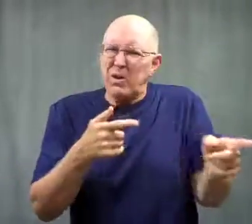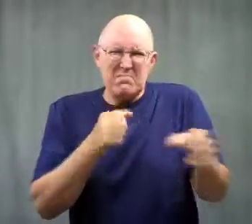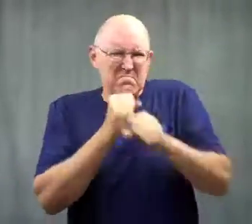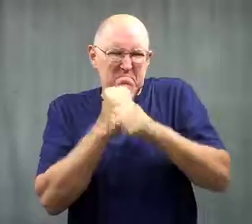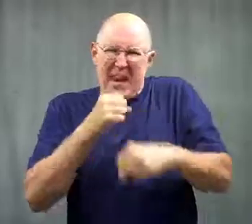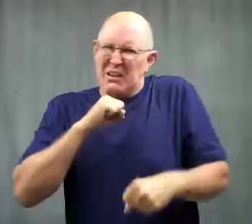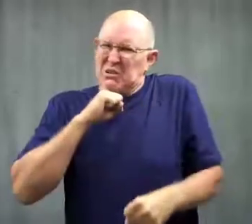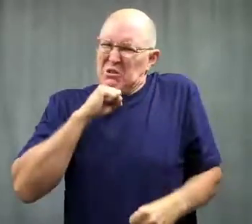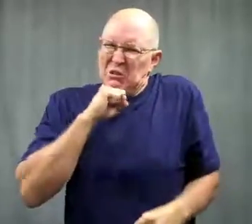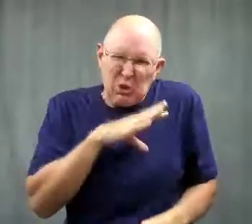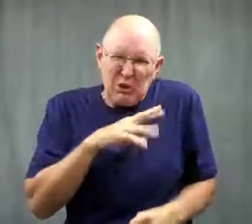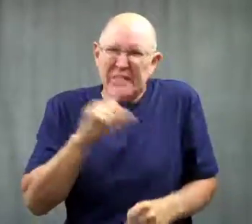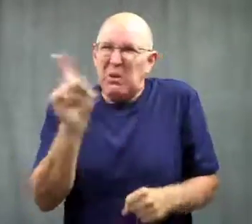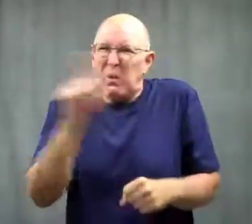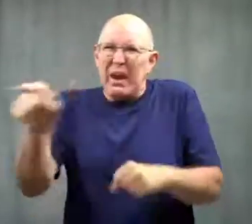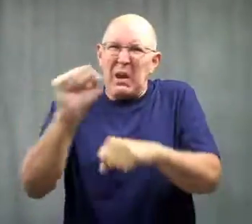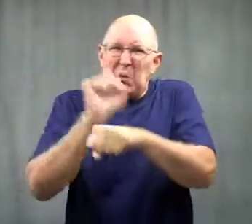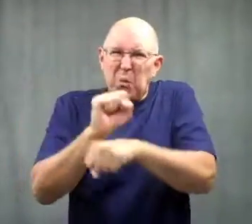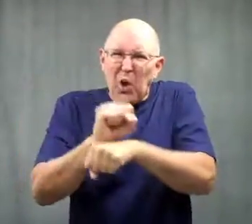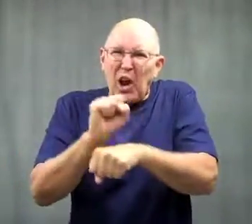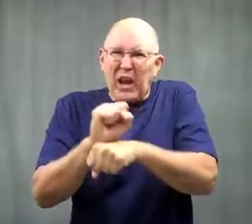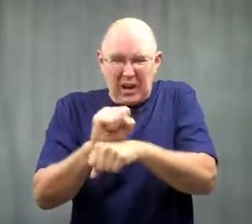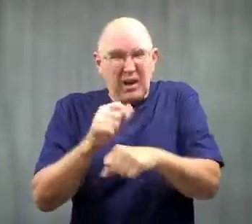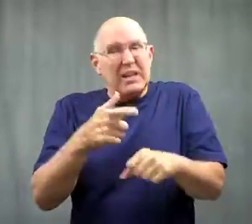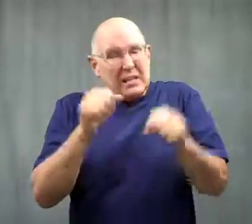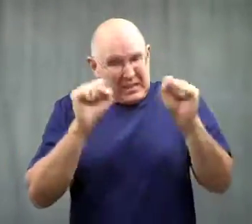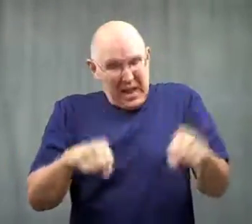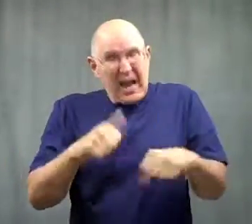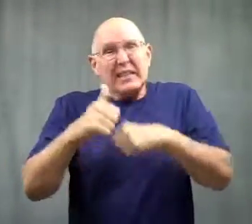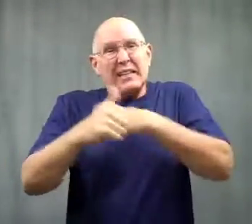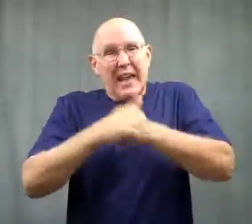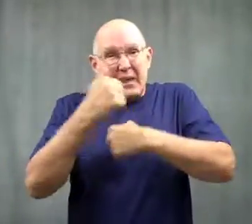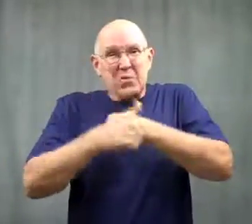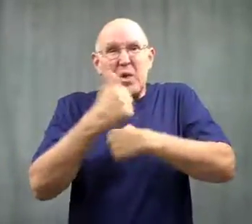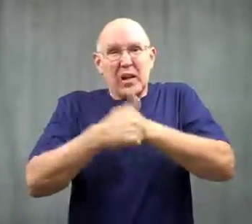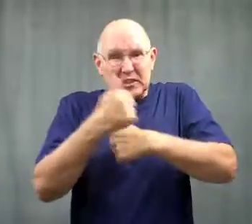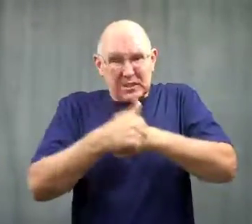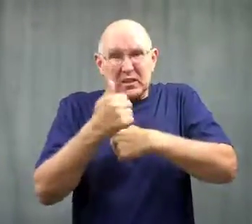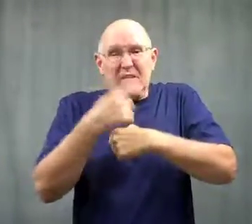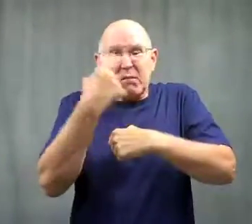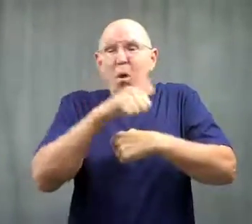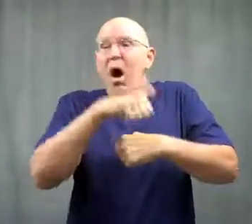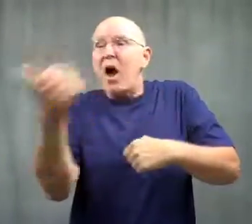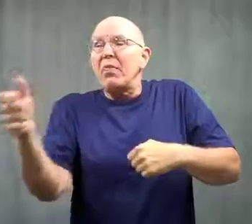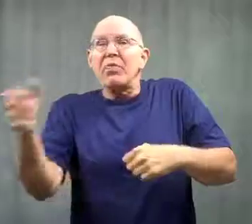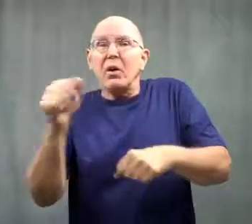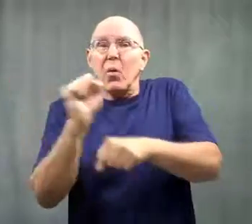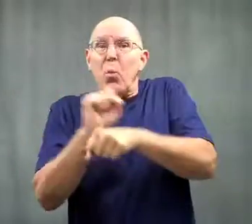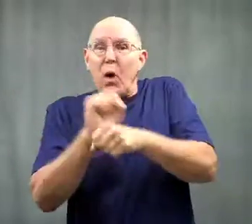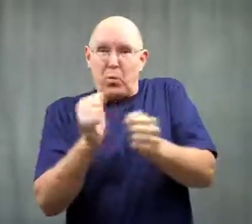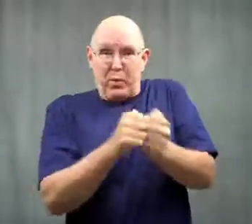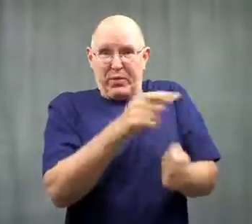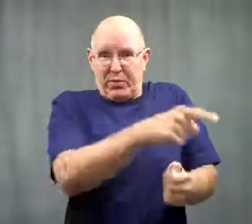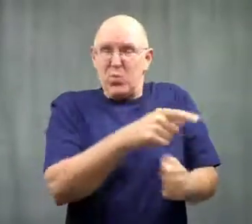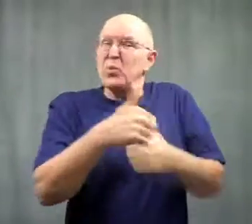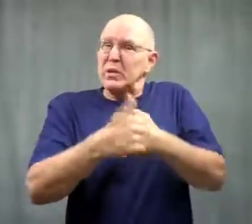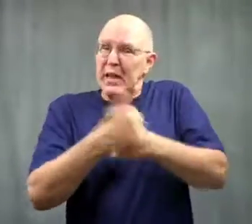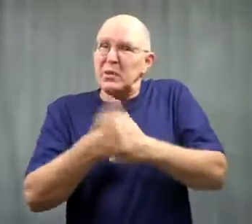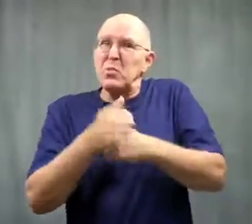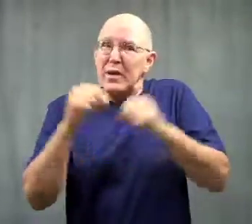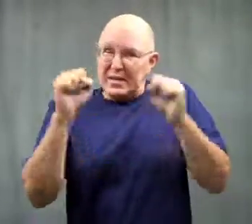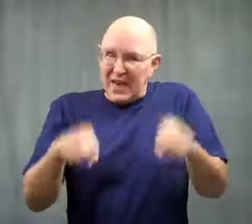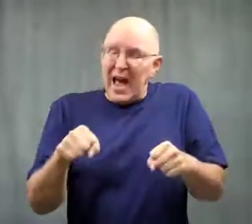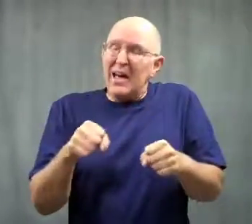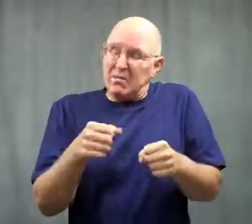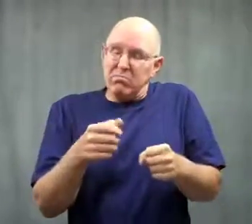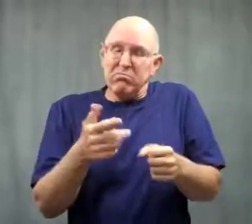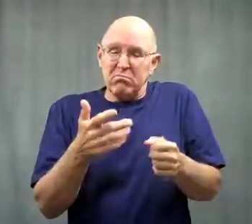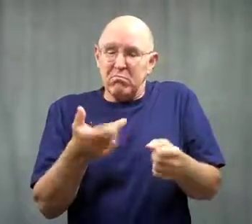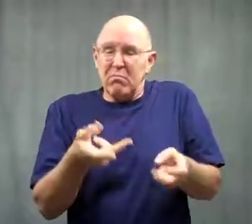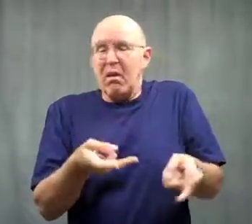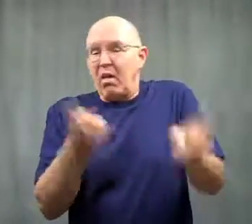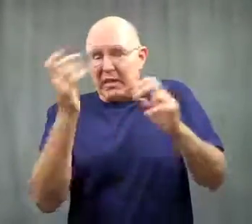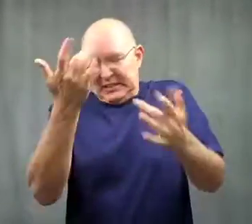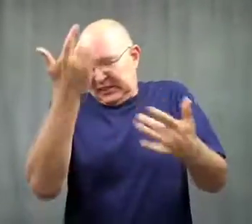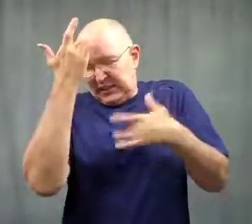It said he was making the workplace dirty, and endangering his co-workers who could get sick.